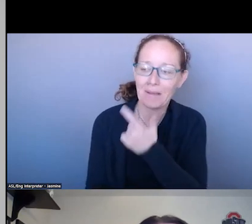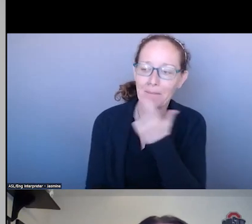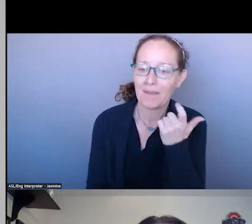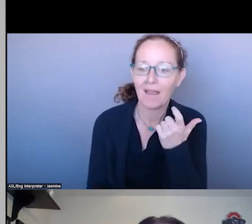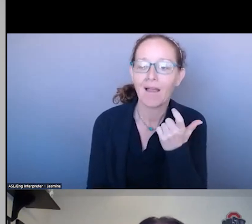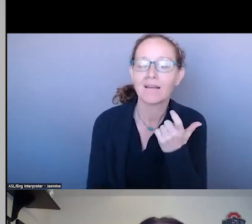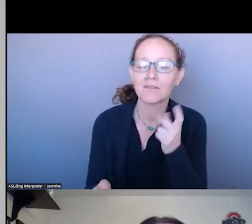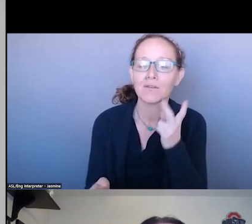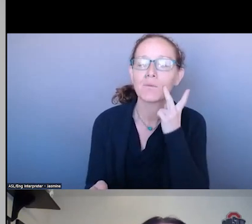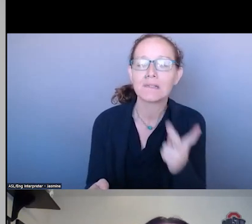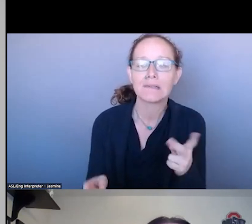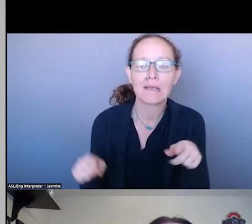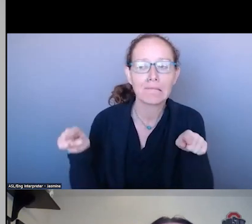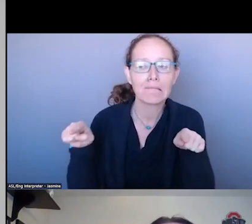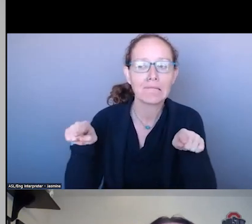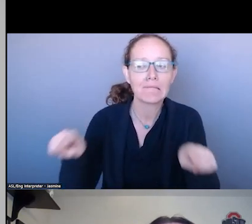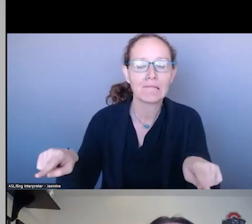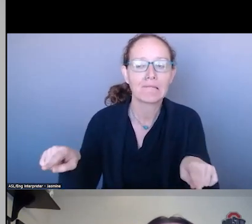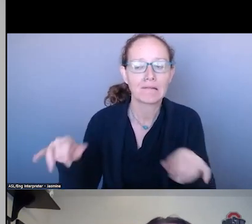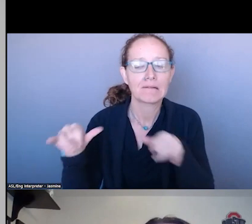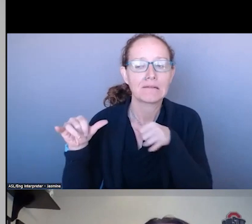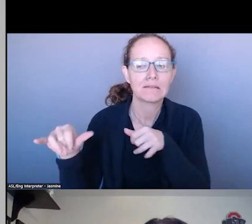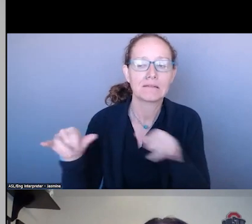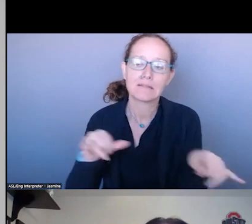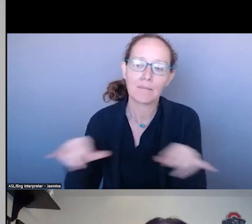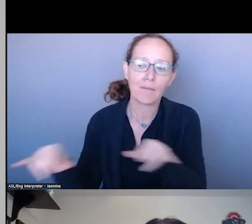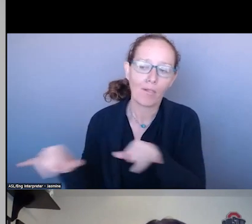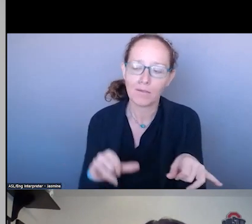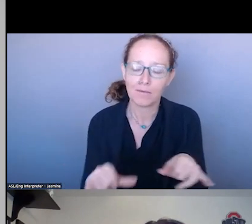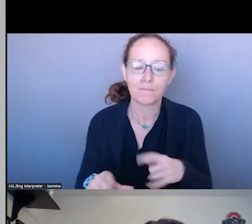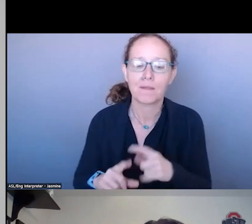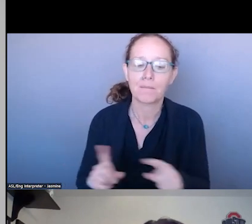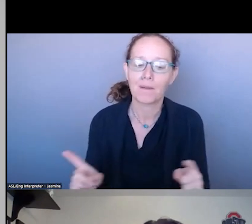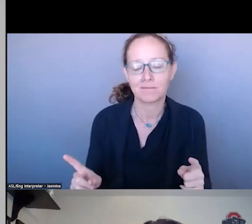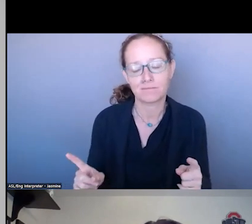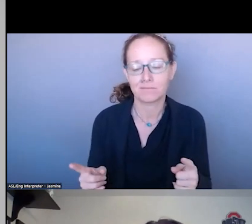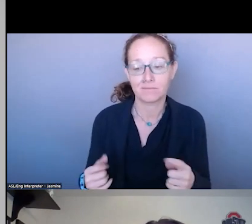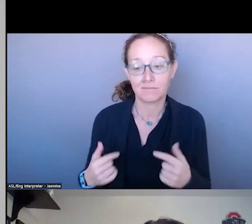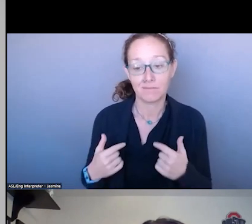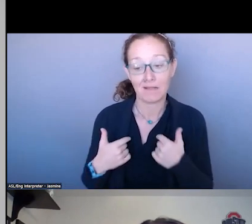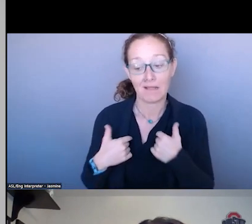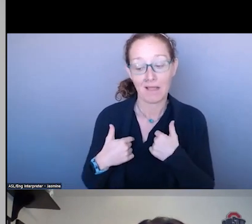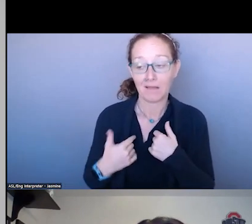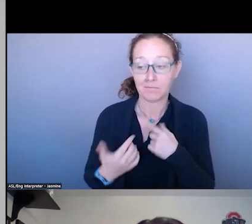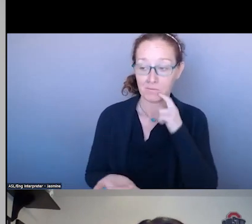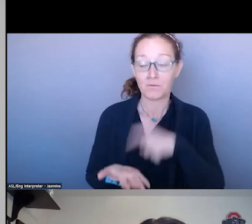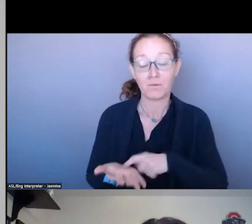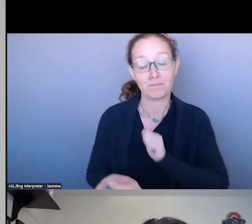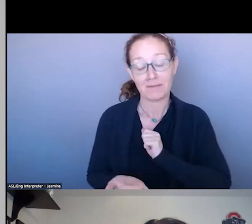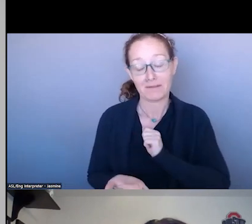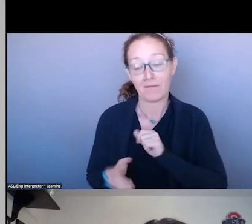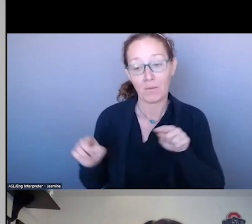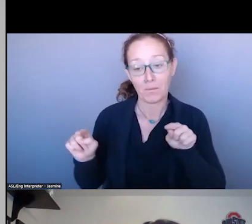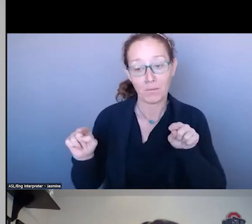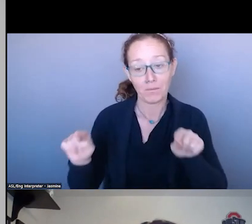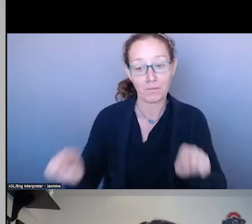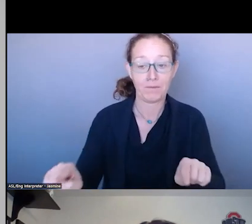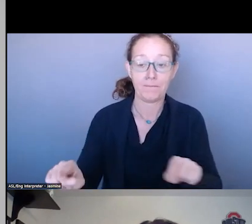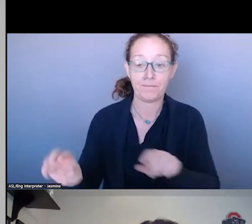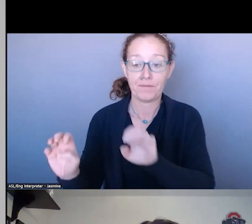PARALLELS. I COULD NOT HELP SEE THE PARALLELS WITH THE EMERGENCY MEDICAL SYSTEM AND CURRENTLY WHAT WE ARE